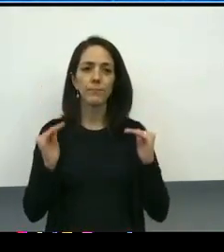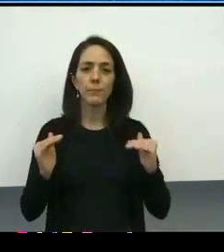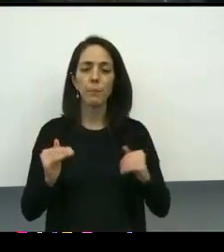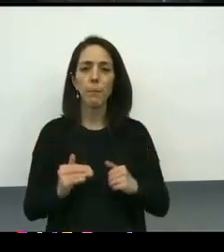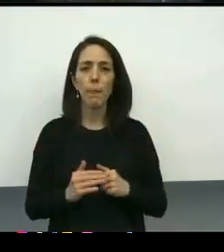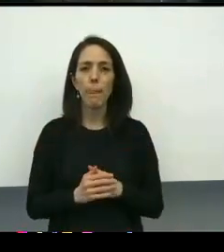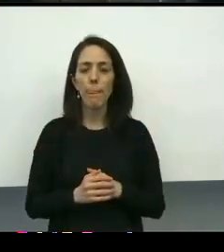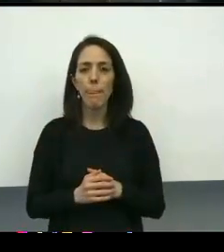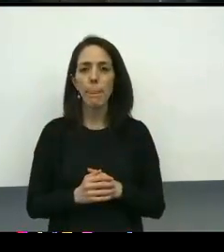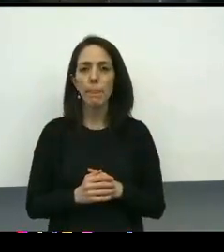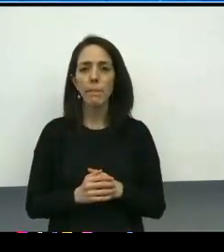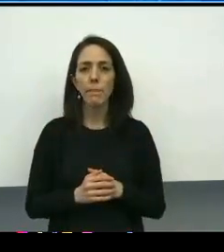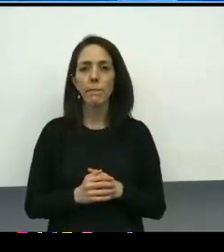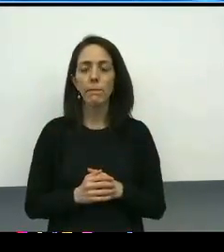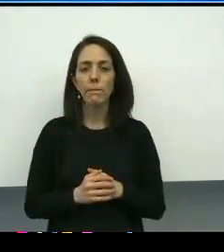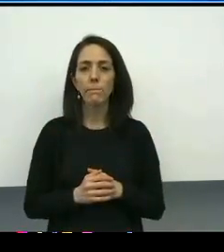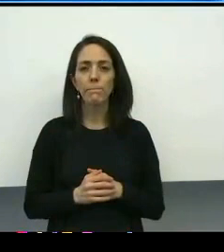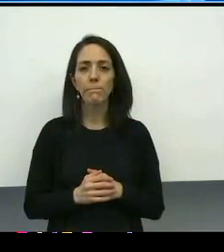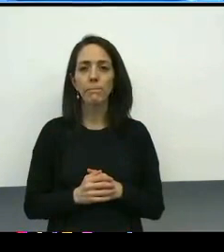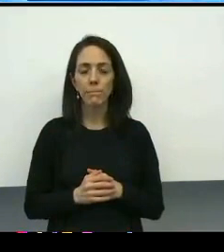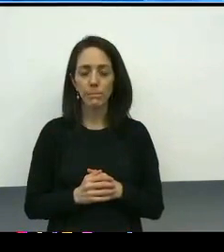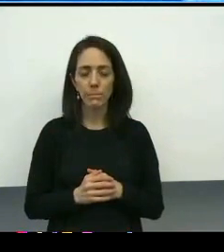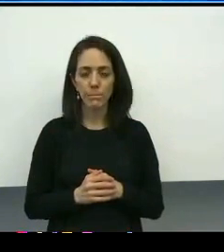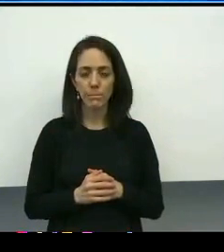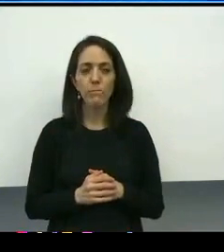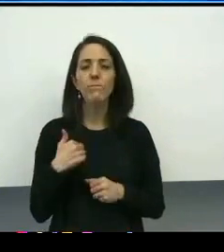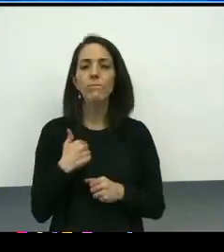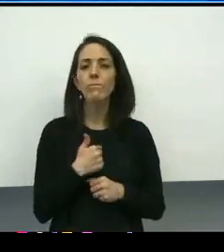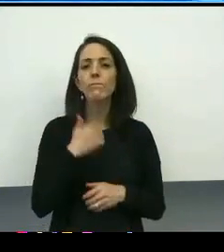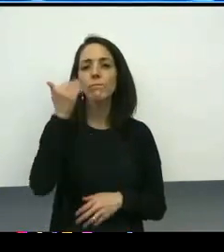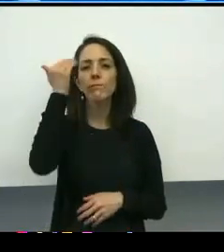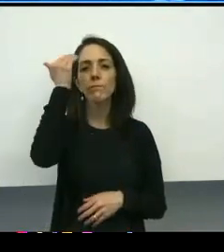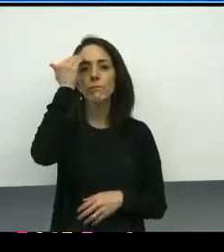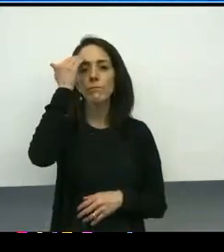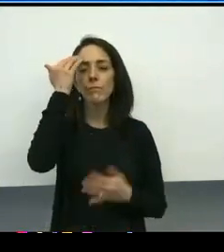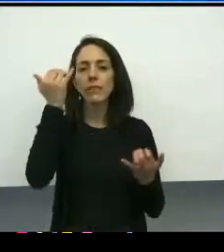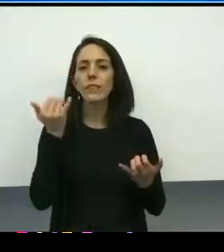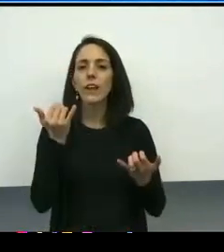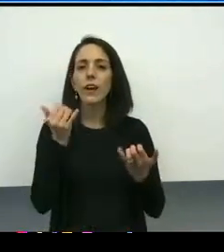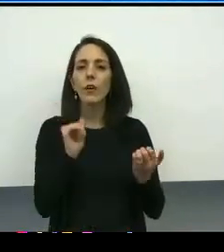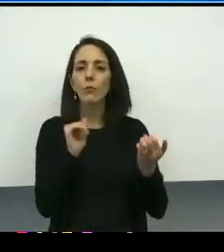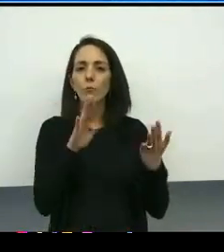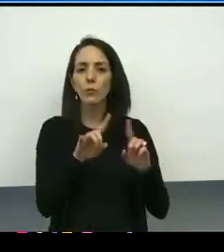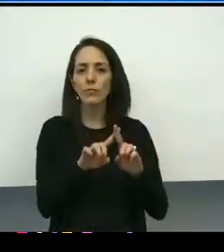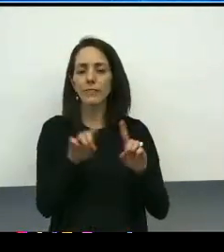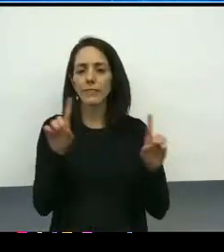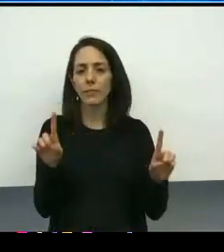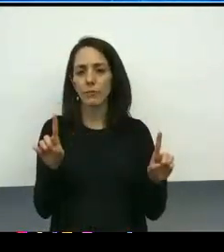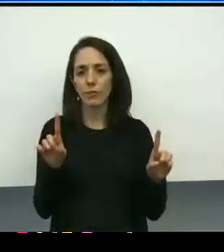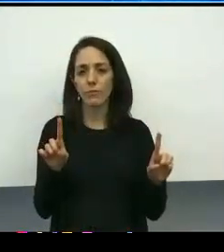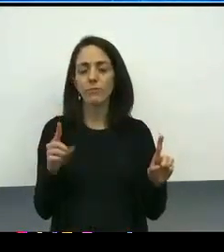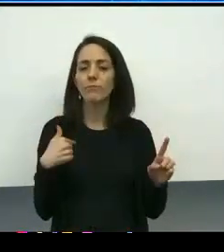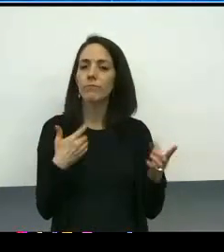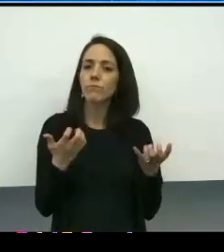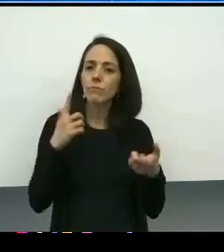So what we know is that the name of the game is we move into doing things differently. Again, we had pointed to we wanted to pause, to take time,